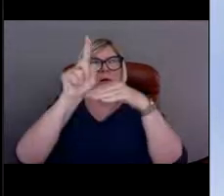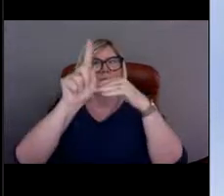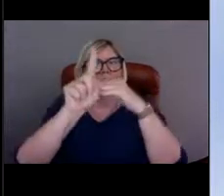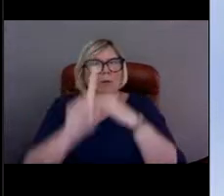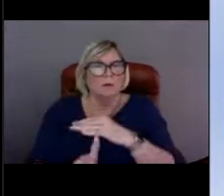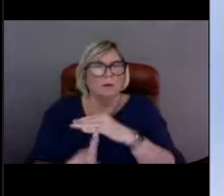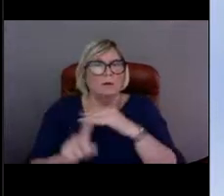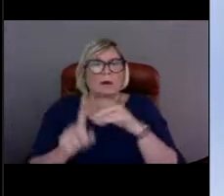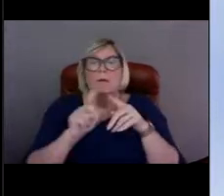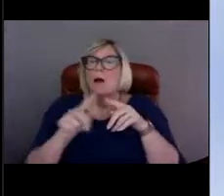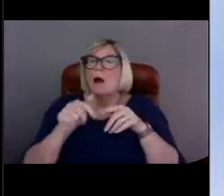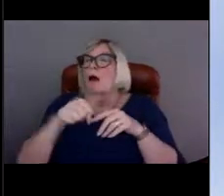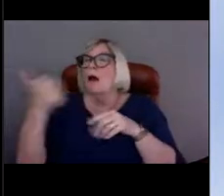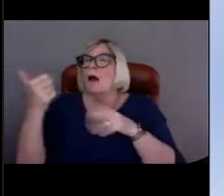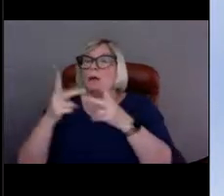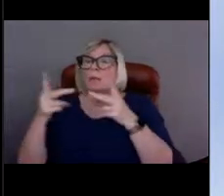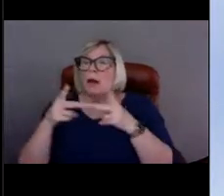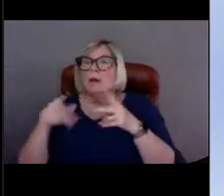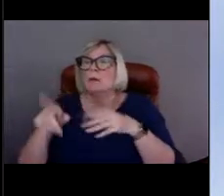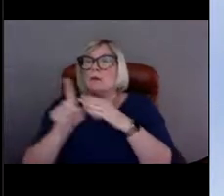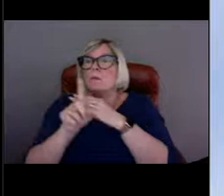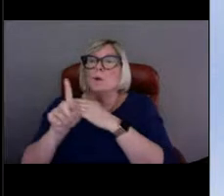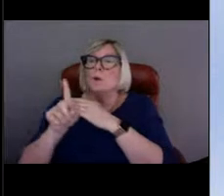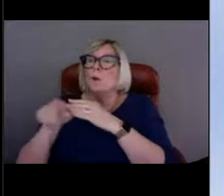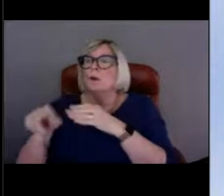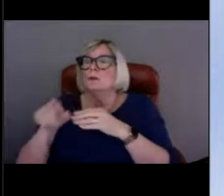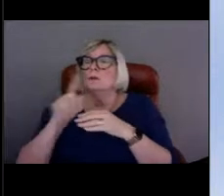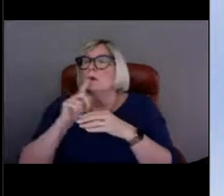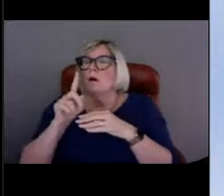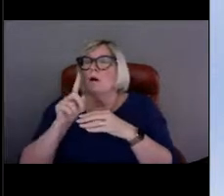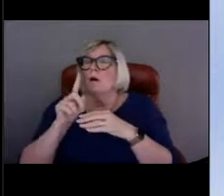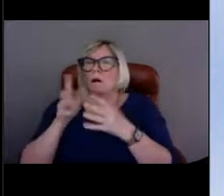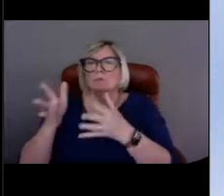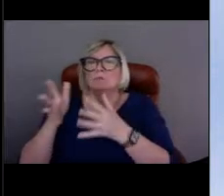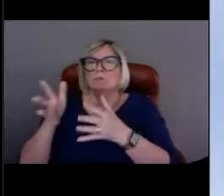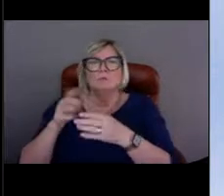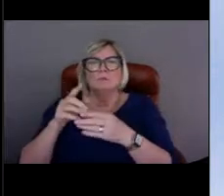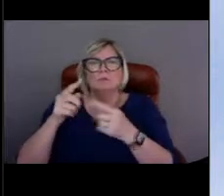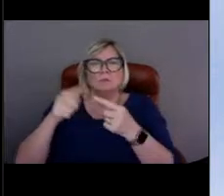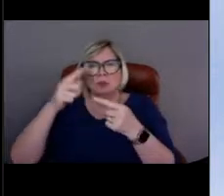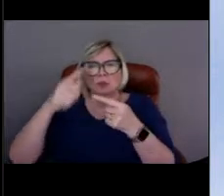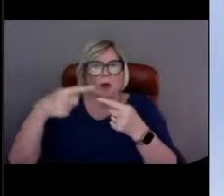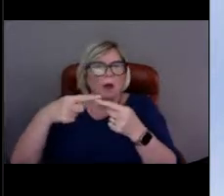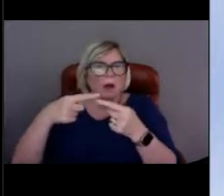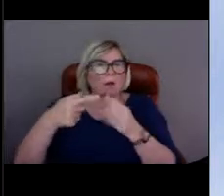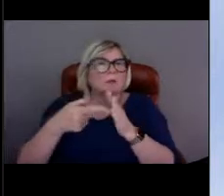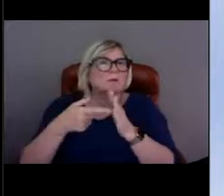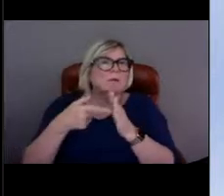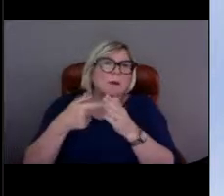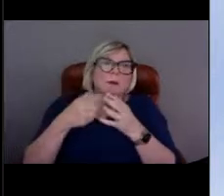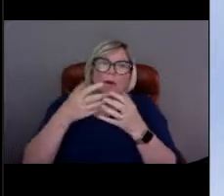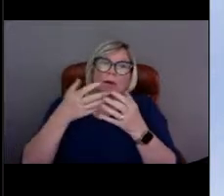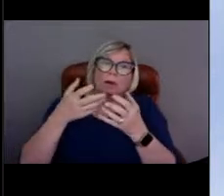so we'll try and service them during good weather. Sometimes there's a lot of rain when we're servicing the buoys.